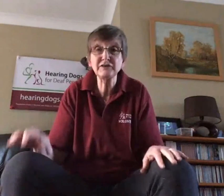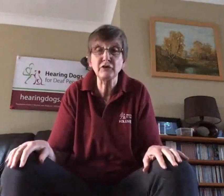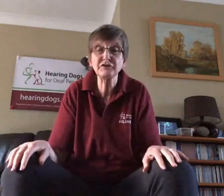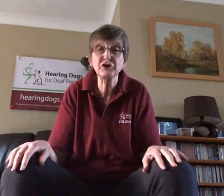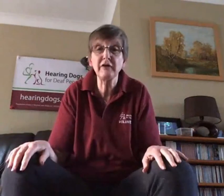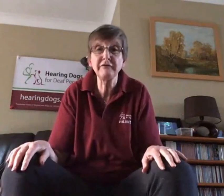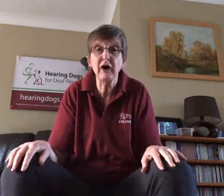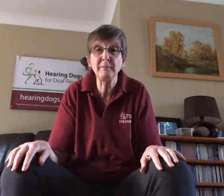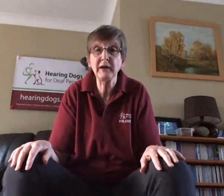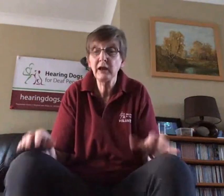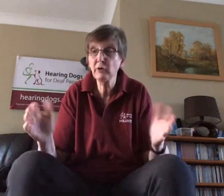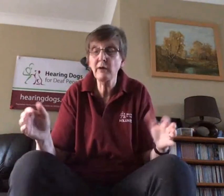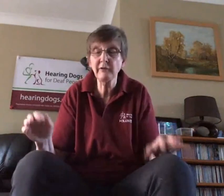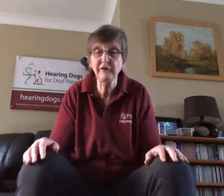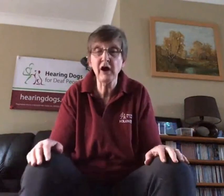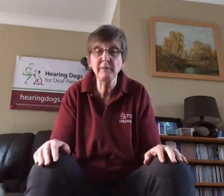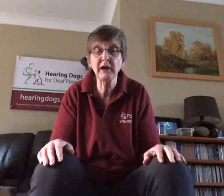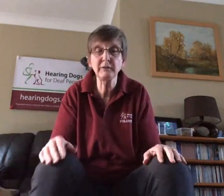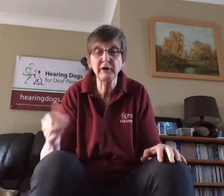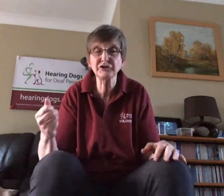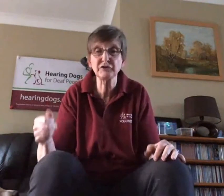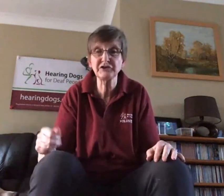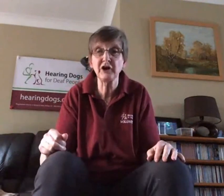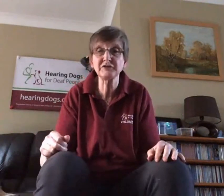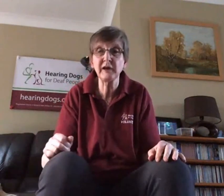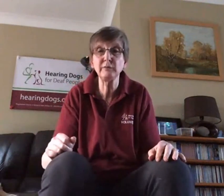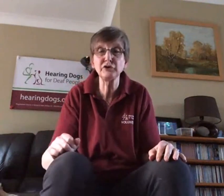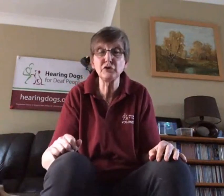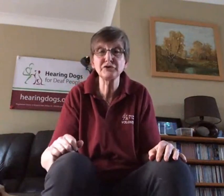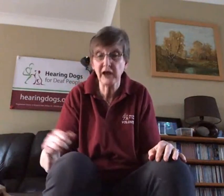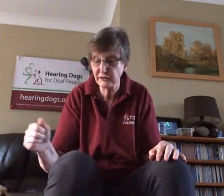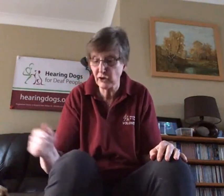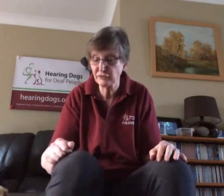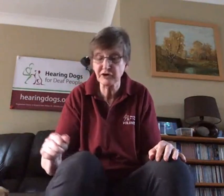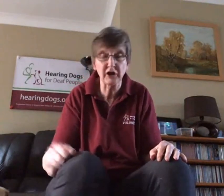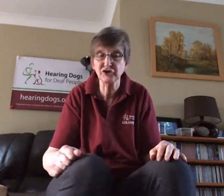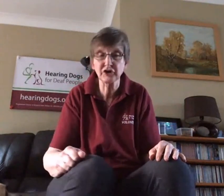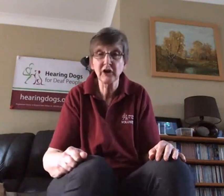try and find me. He'll come and find me and when as soon as he finds me he will use that nose nudge.